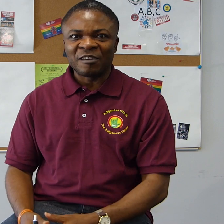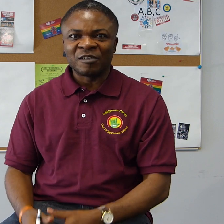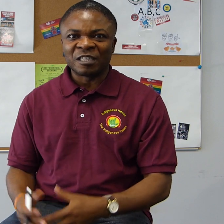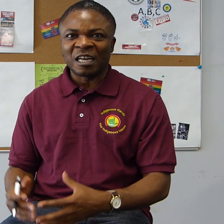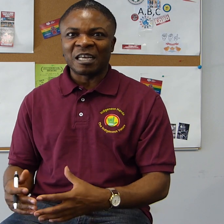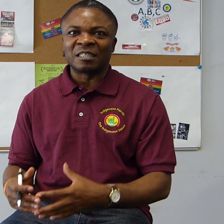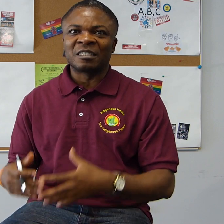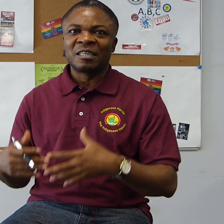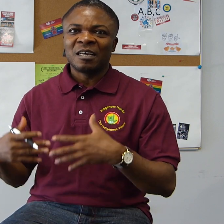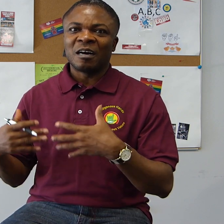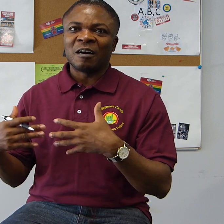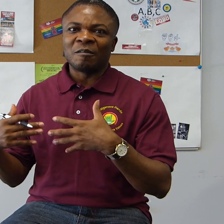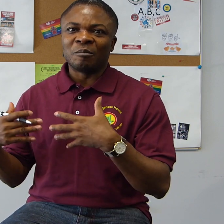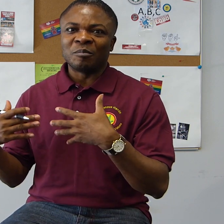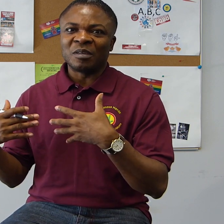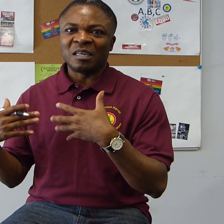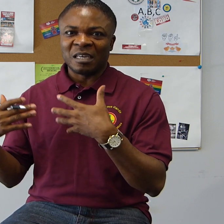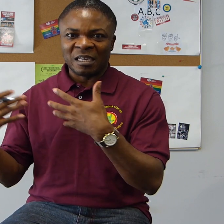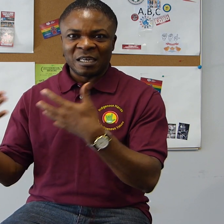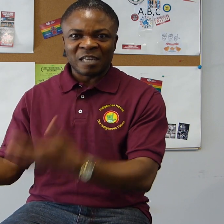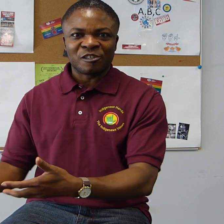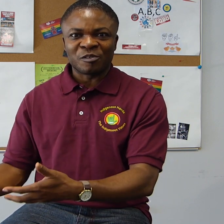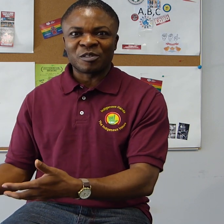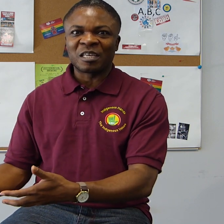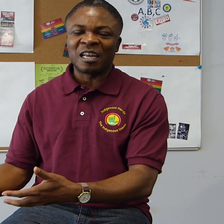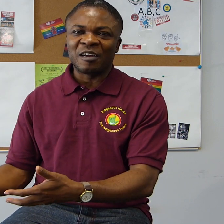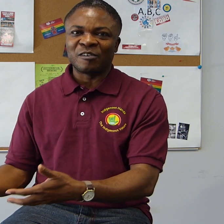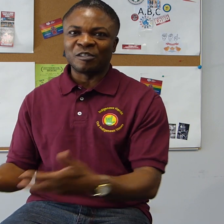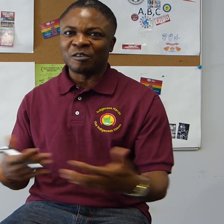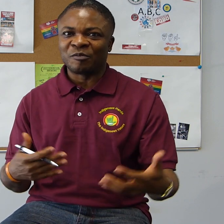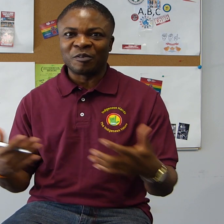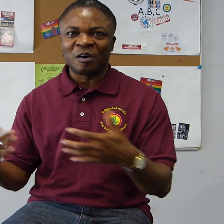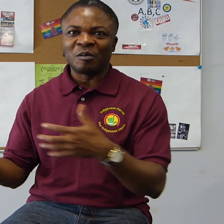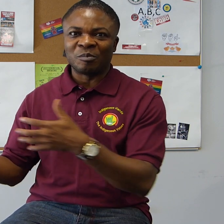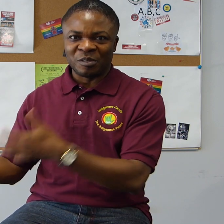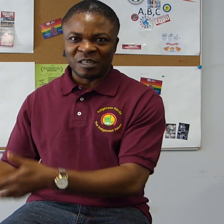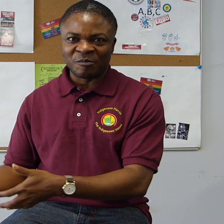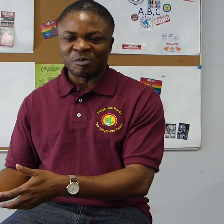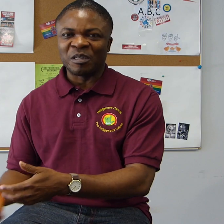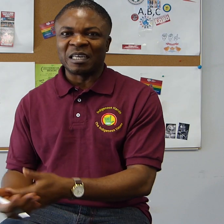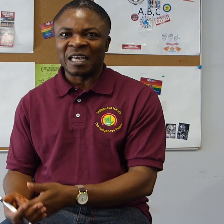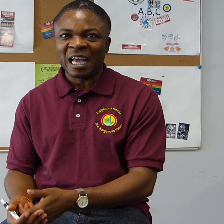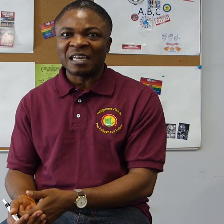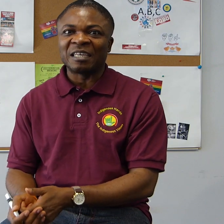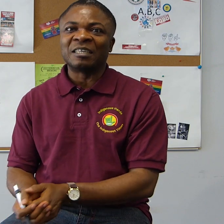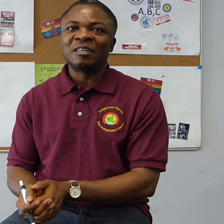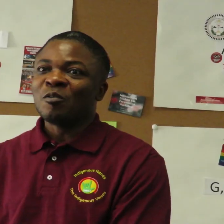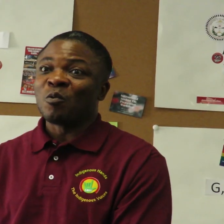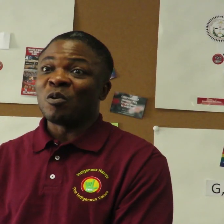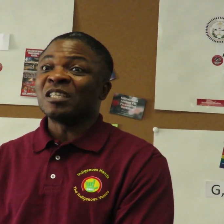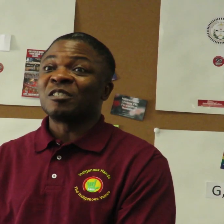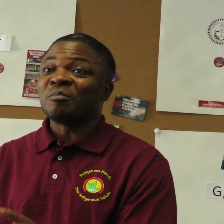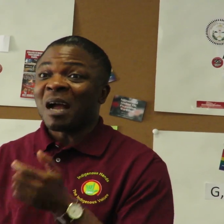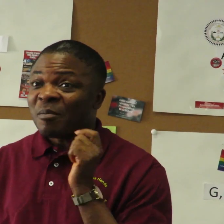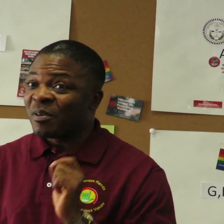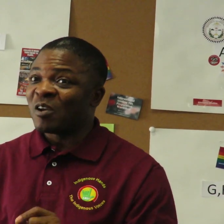Language as a national signed language of the Deaf people in Ghana, which might be